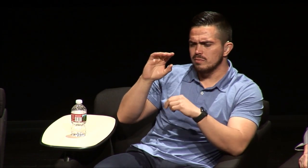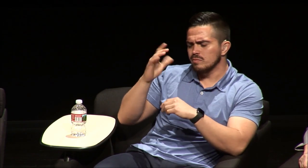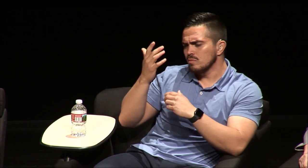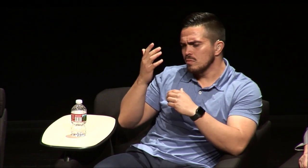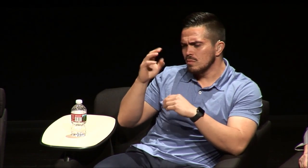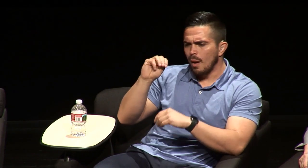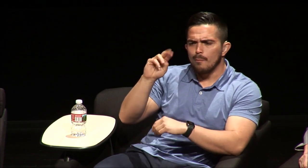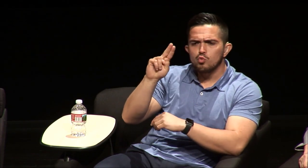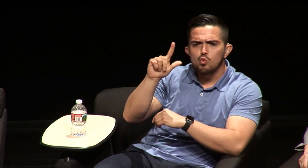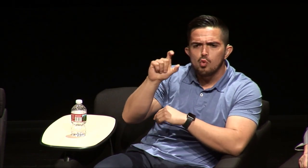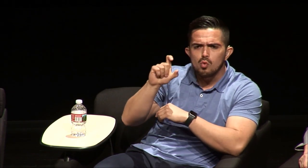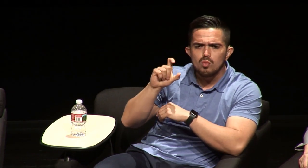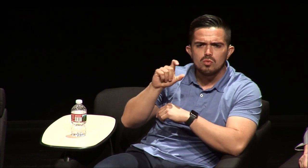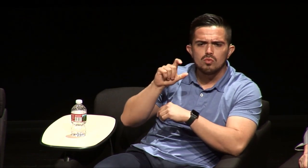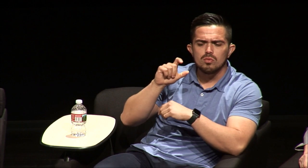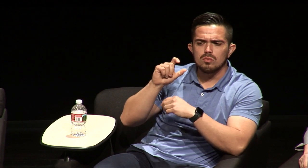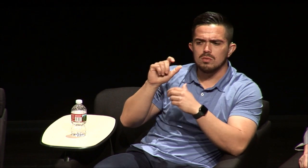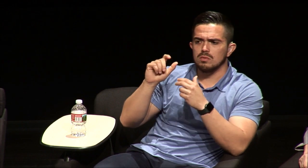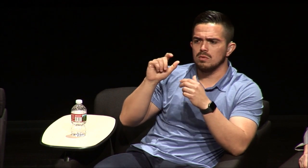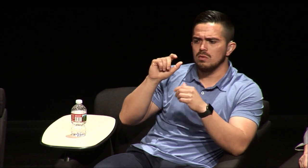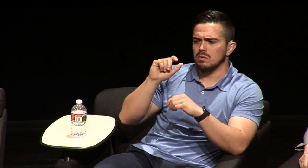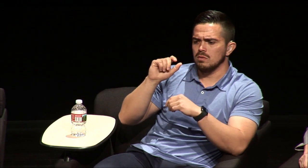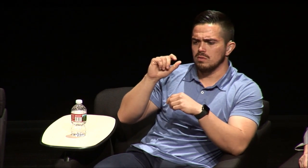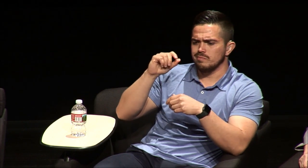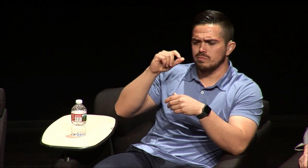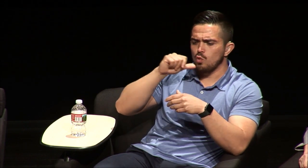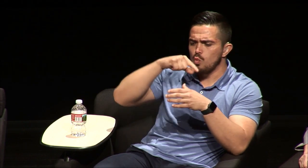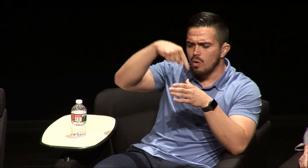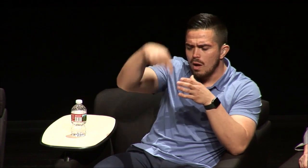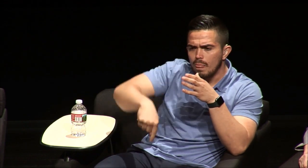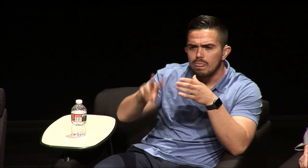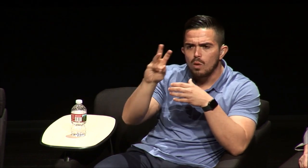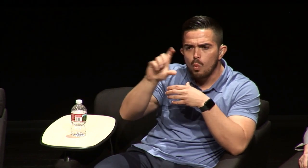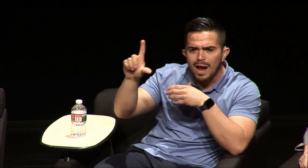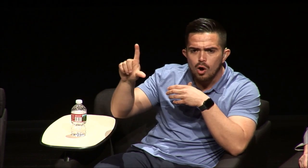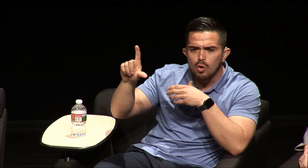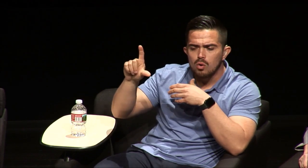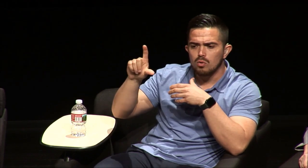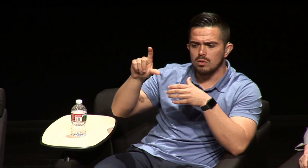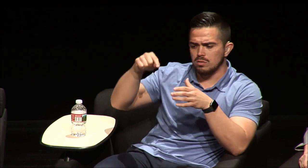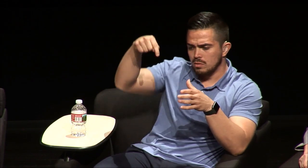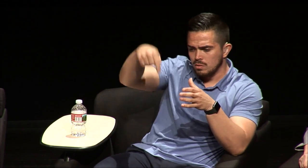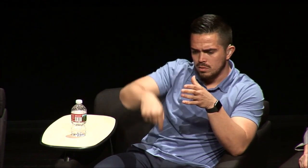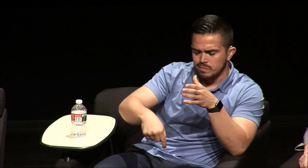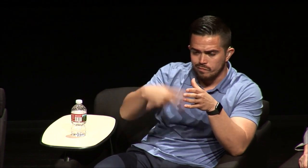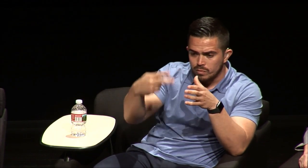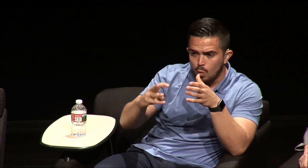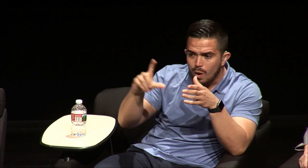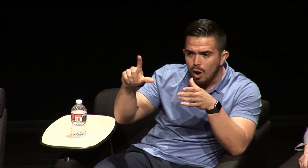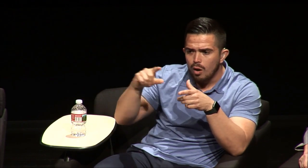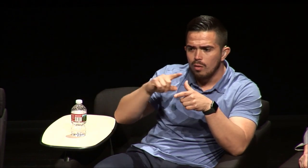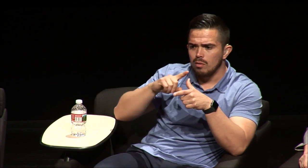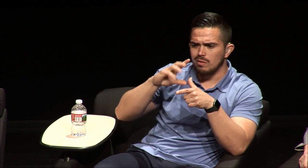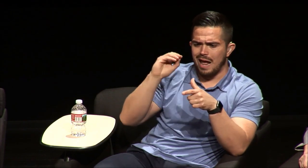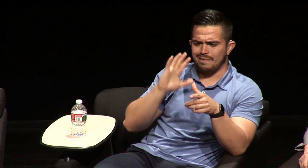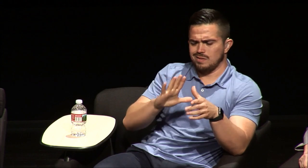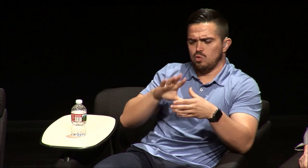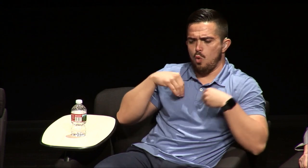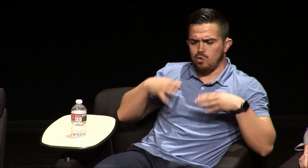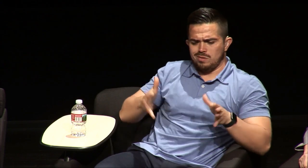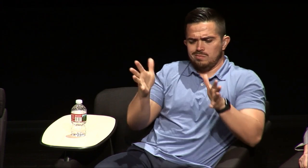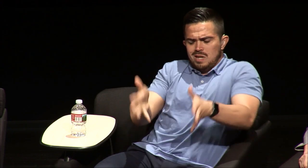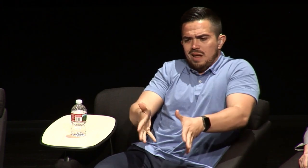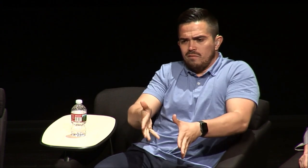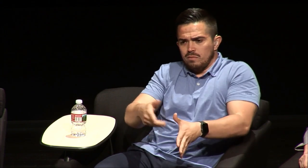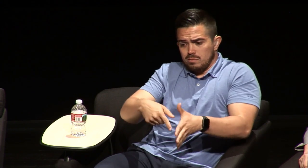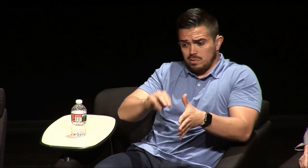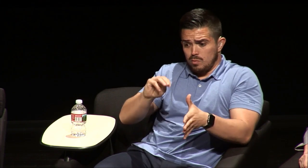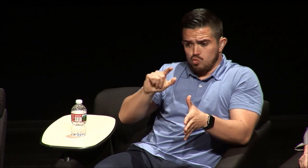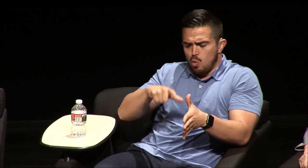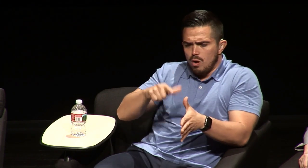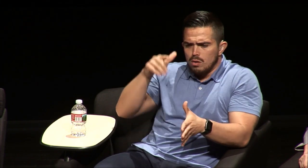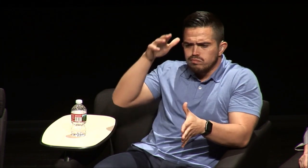about the mule who falls down the well and the owner just leaves the mule down